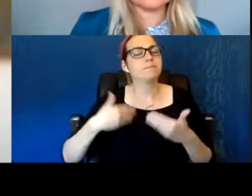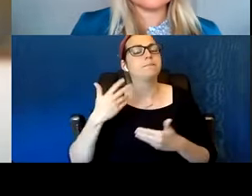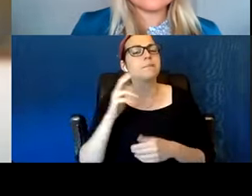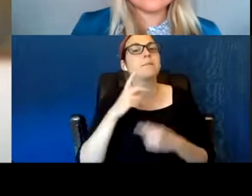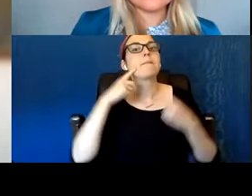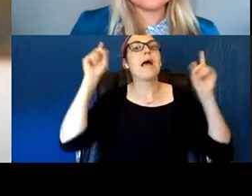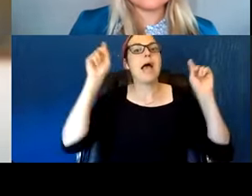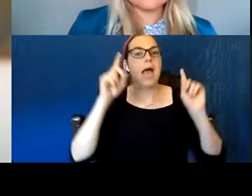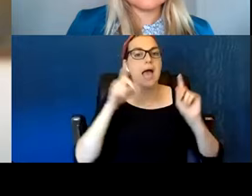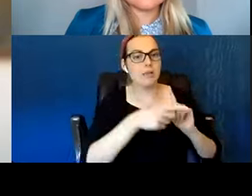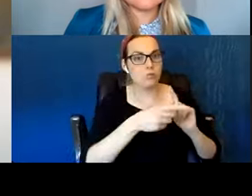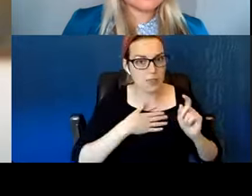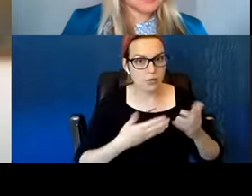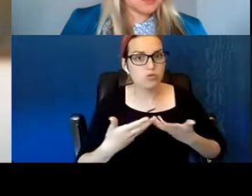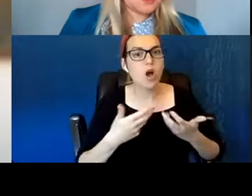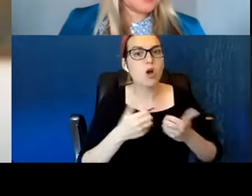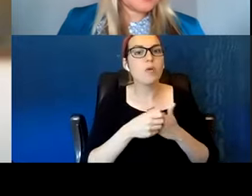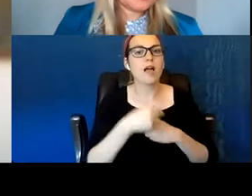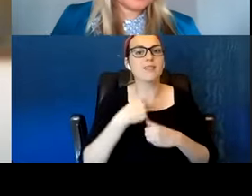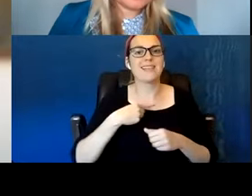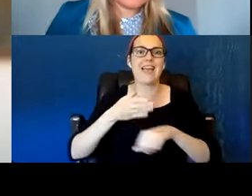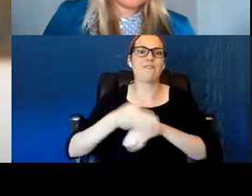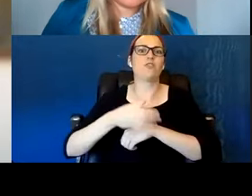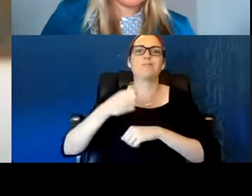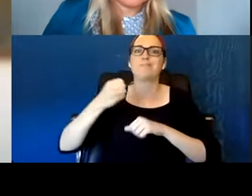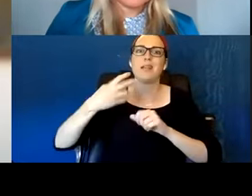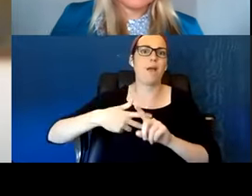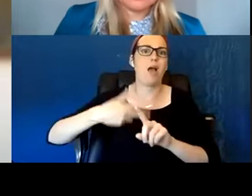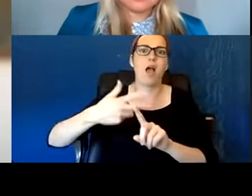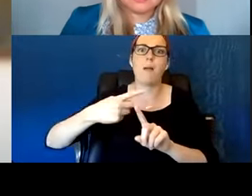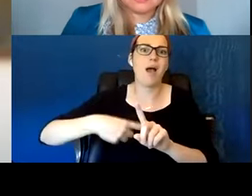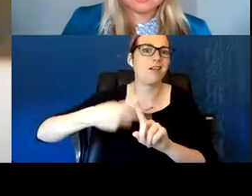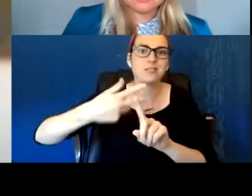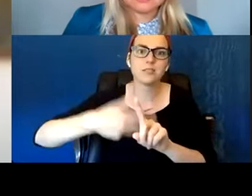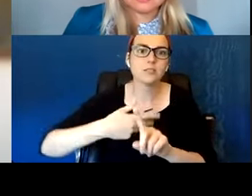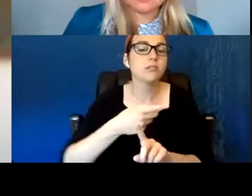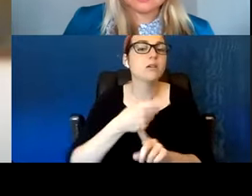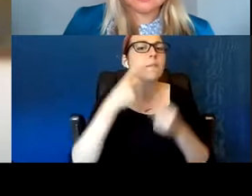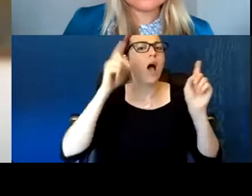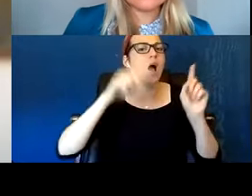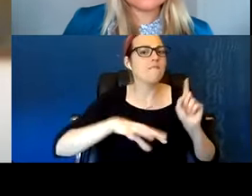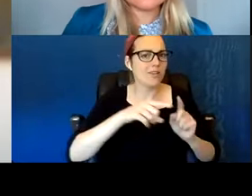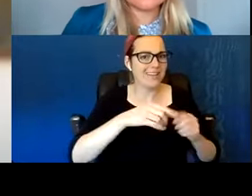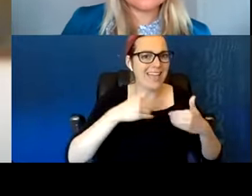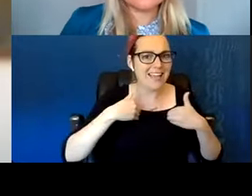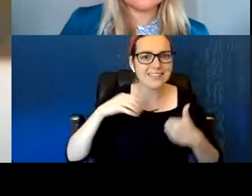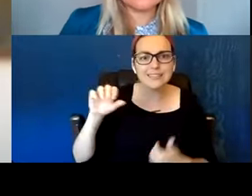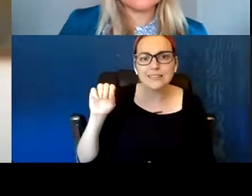And in order to be able to help him, we needed to make you sure he had a place to take a shower.